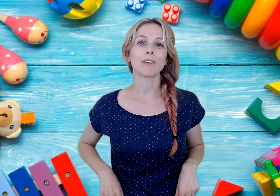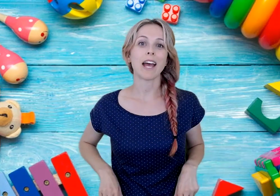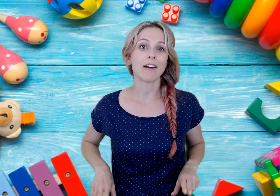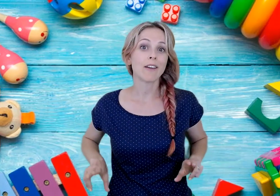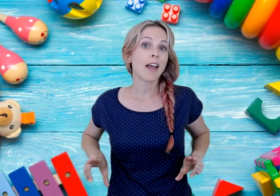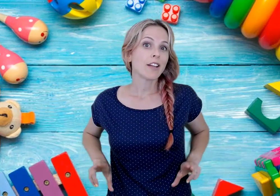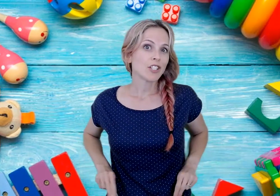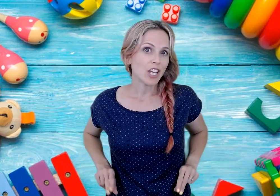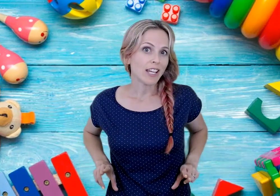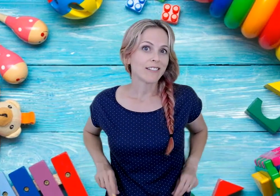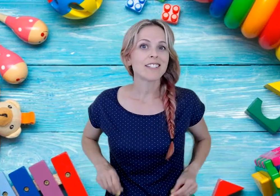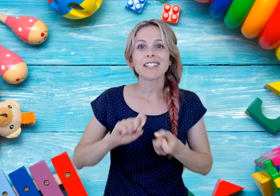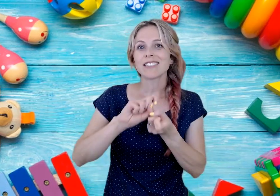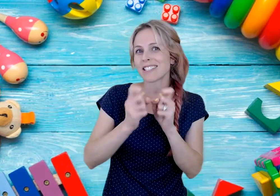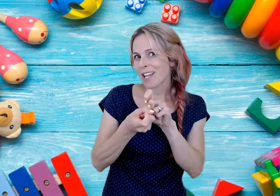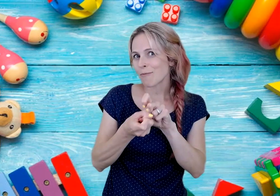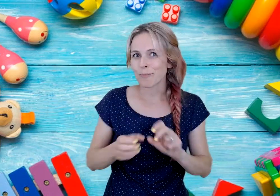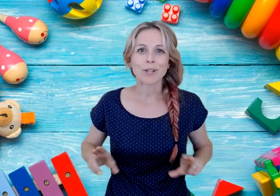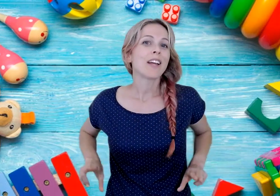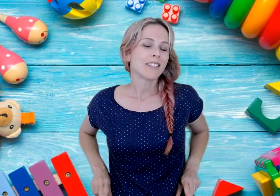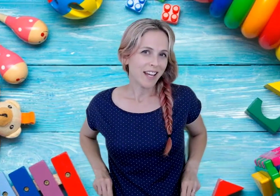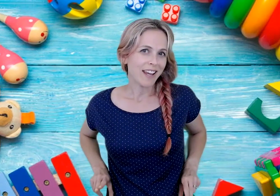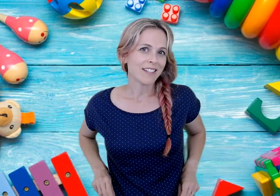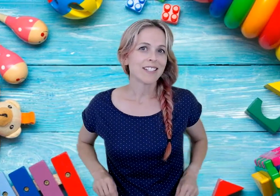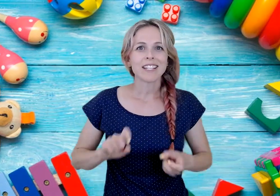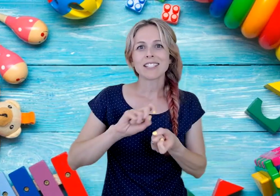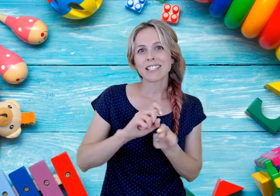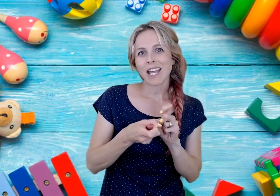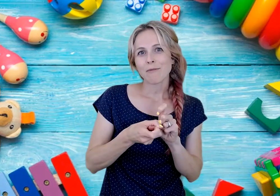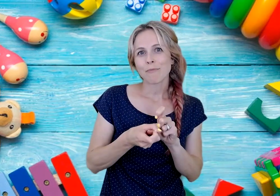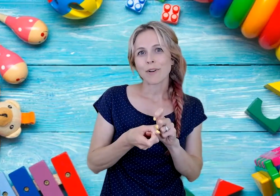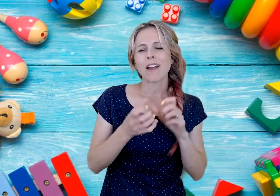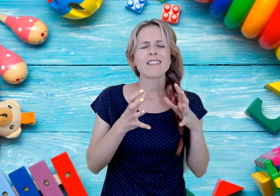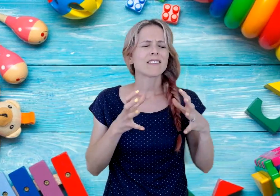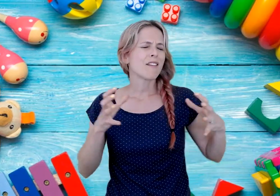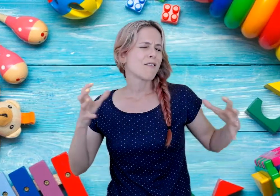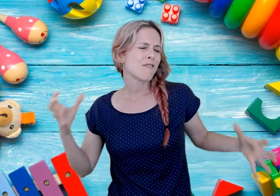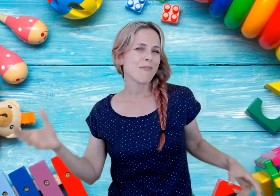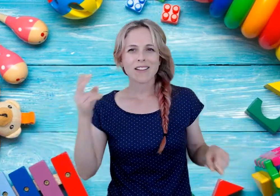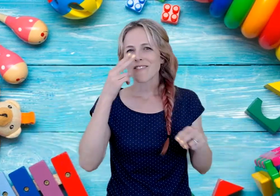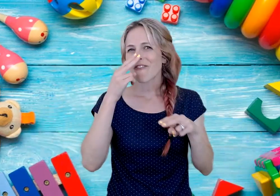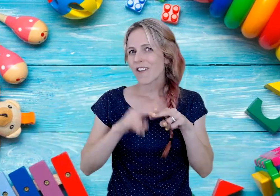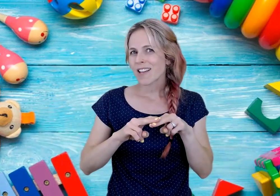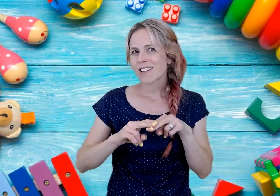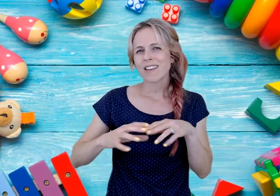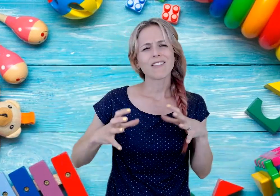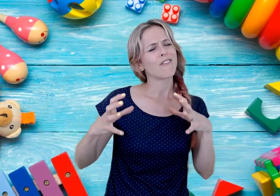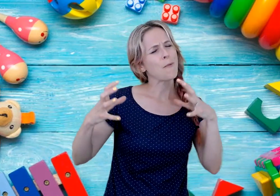So we have, (sings) changing diaper, changing diaper, so much fun...